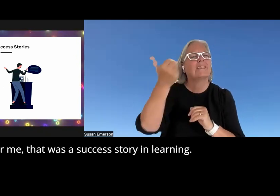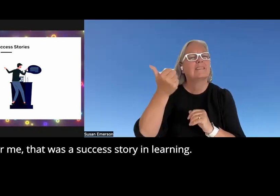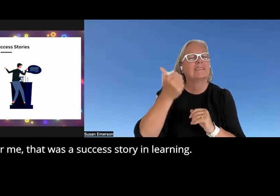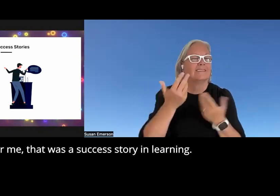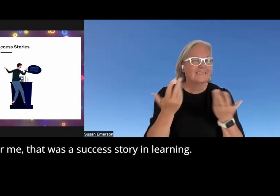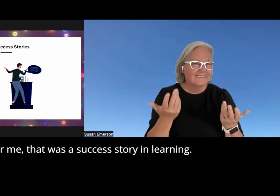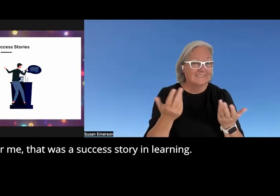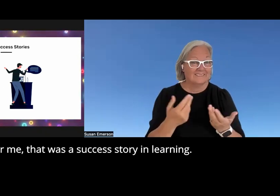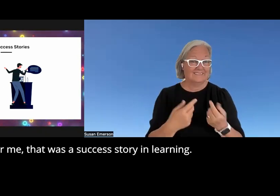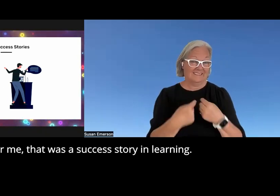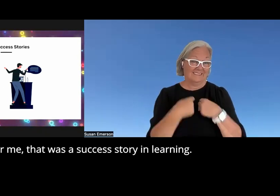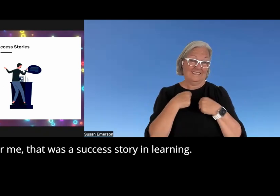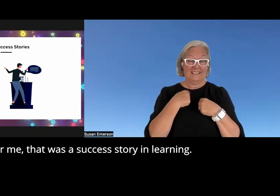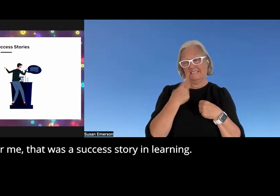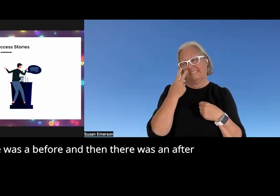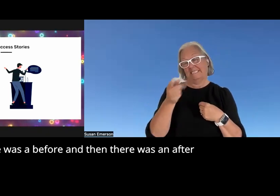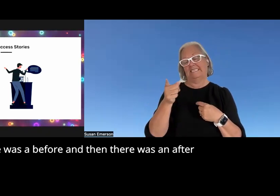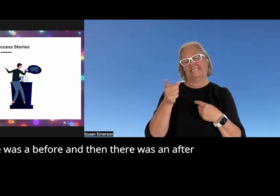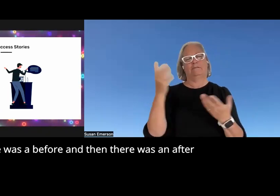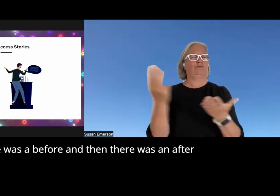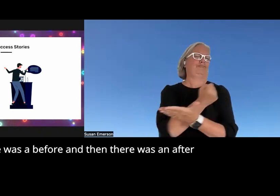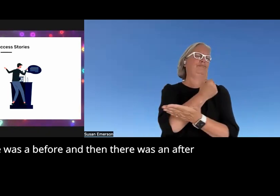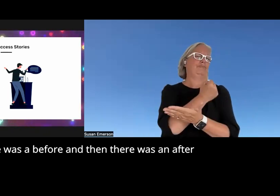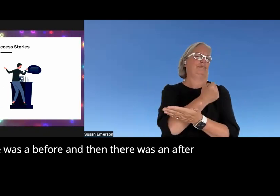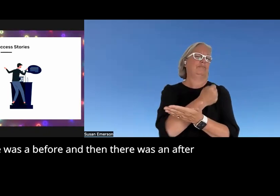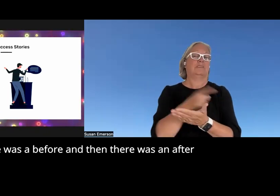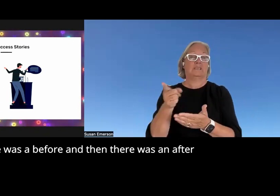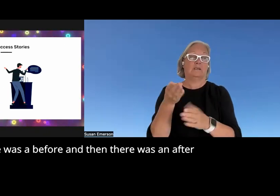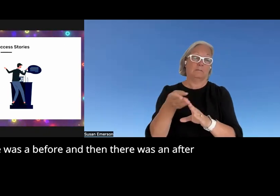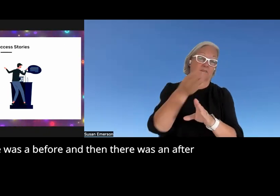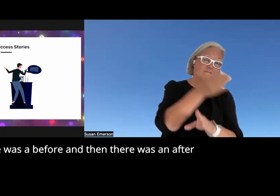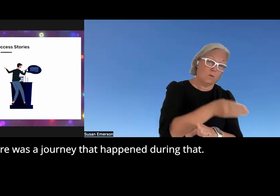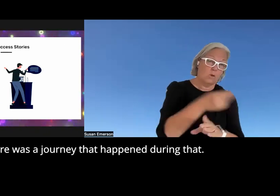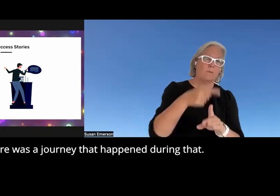that was a success story in learning there was a before and then there was an after and there was